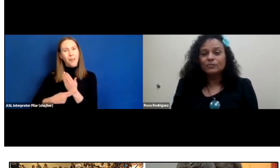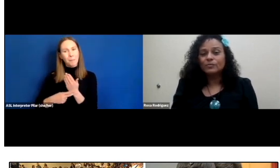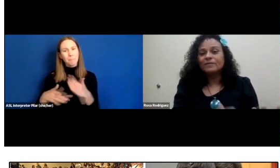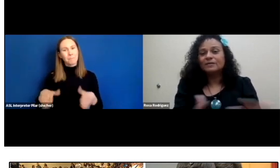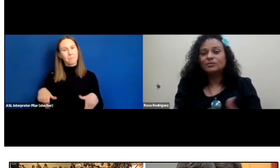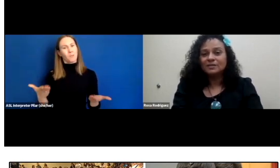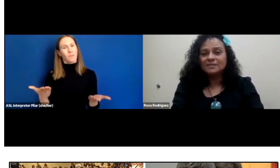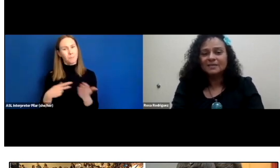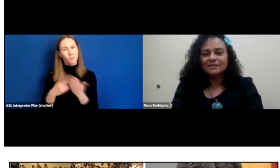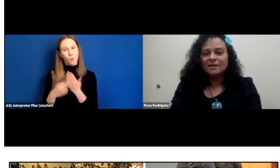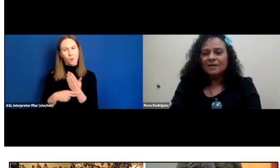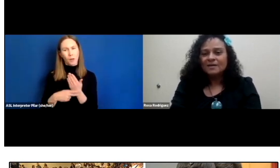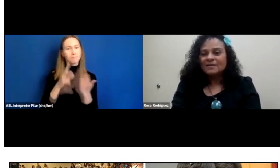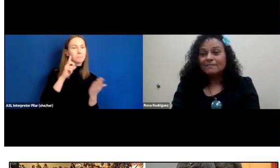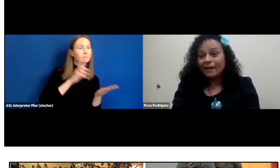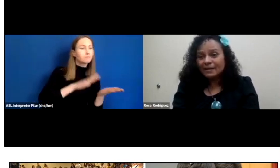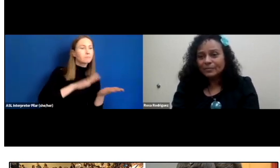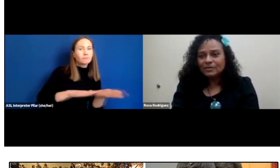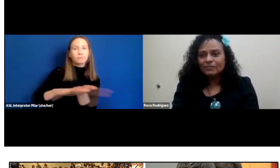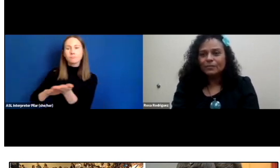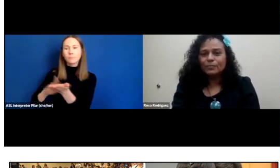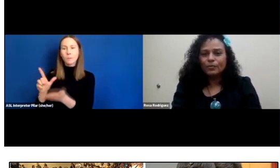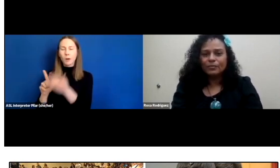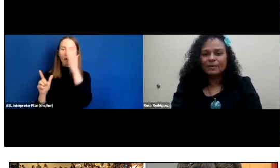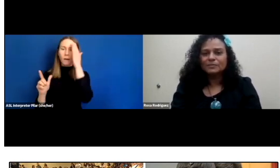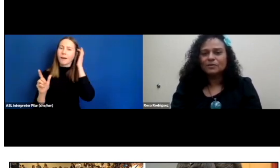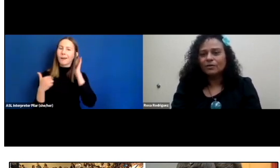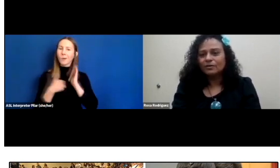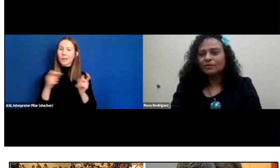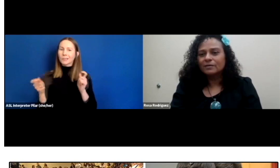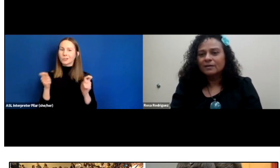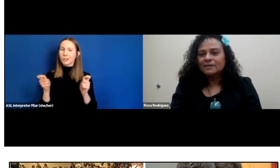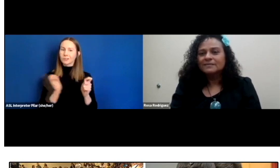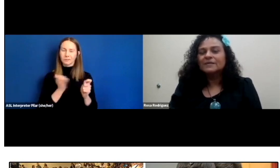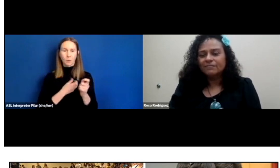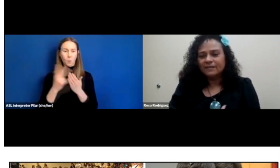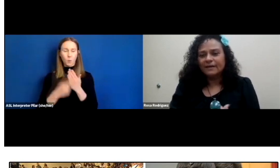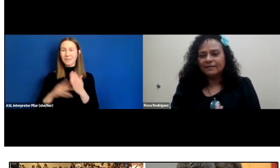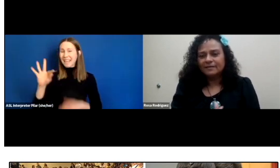And we have adjusted 90% of our programs are deaf-led.